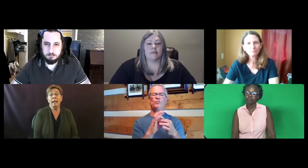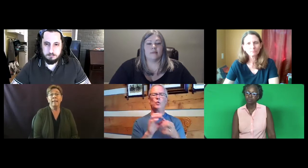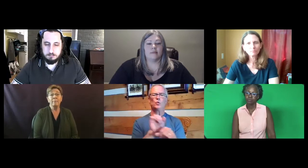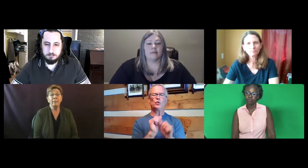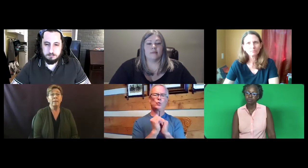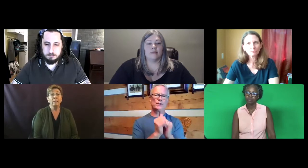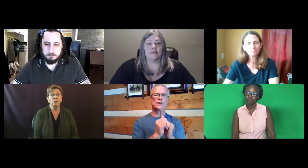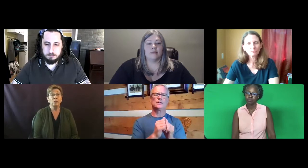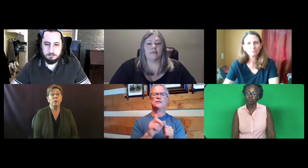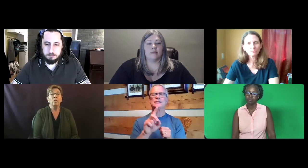And that became an issue.